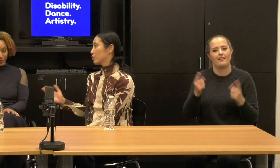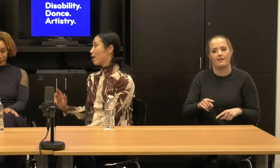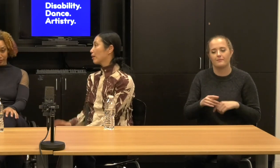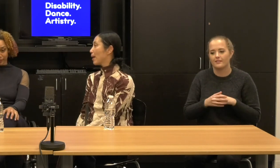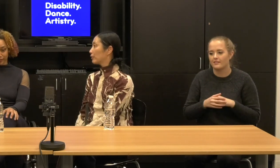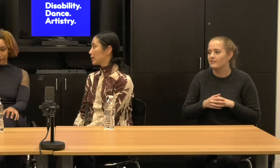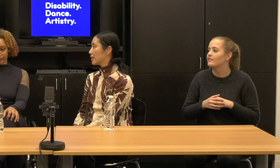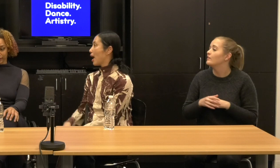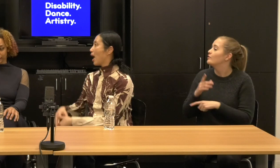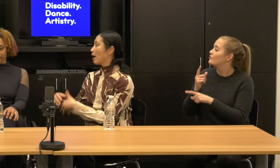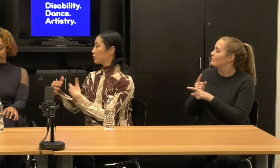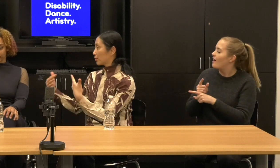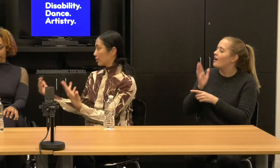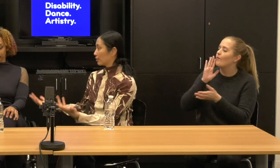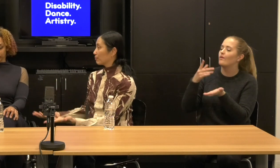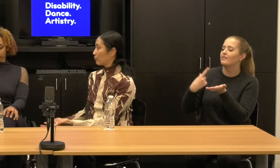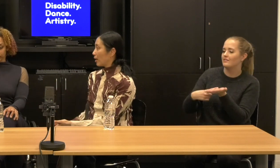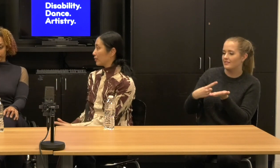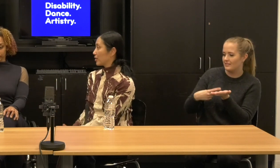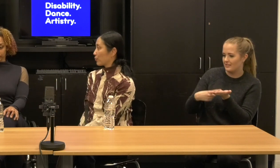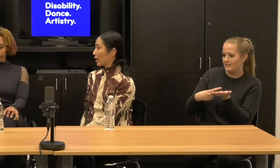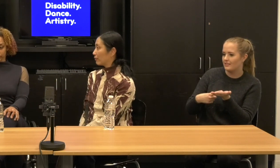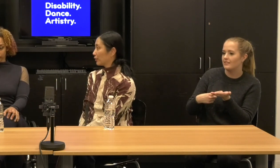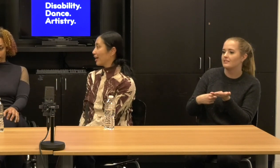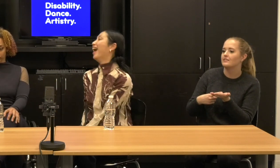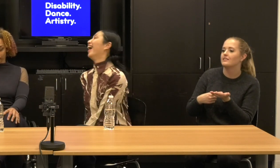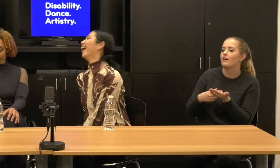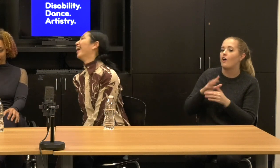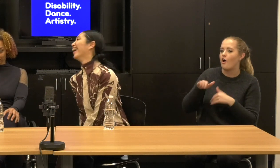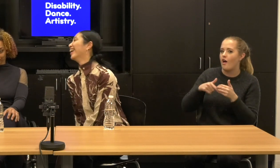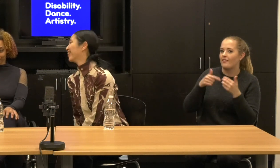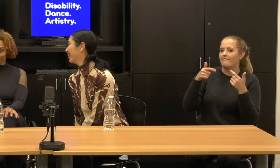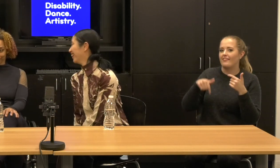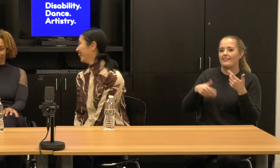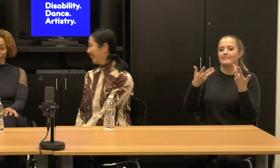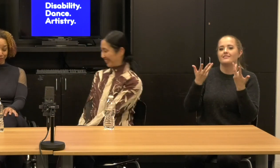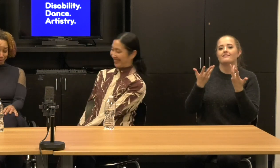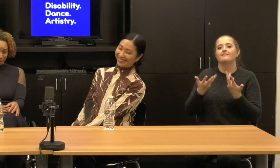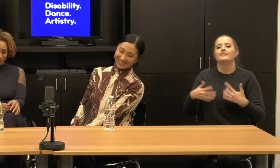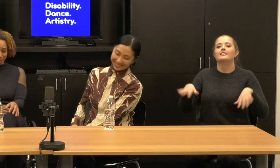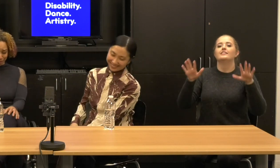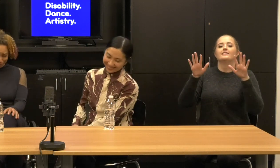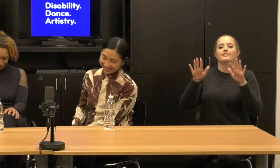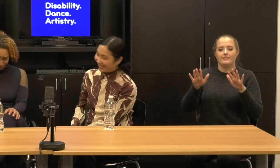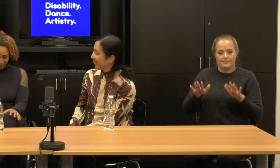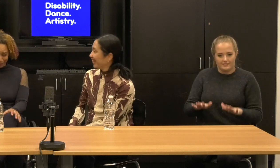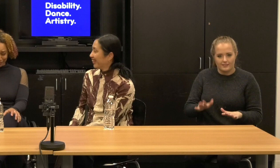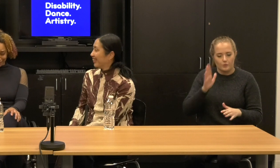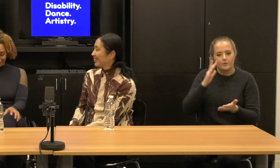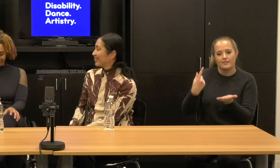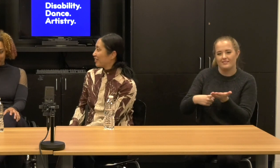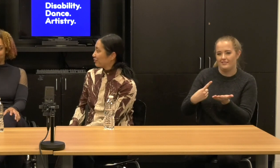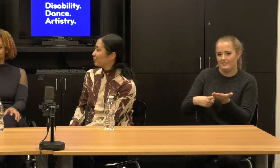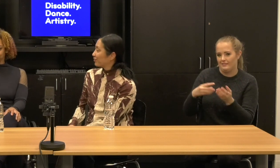So we'll talk about it after Alice has recovered. Kevin: Yeah.